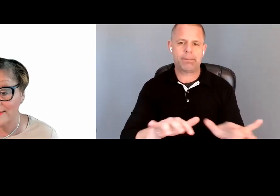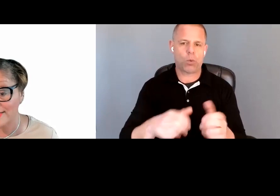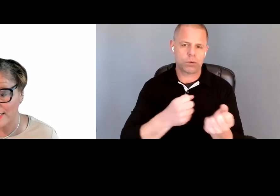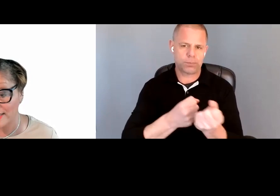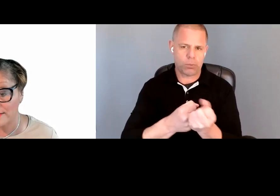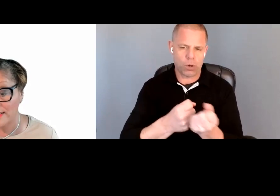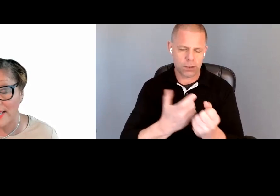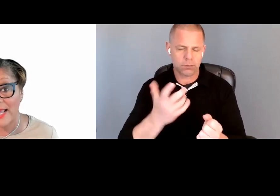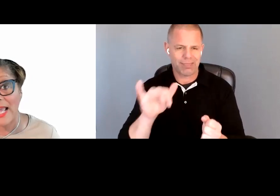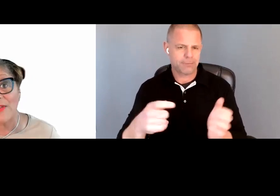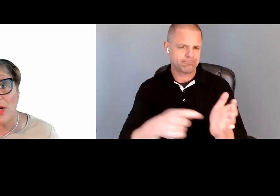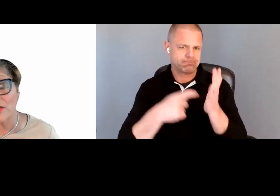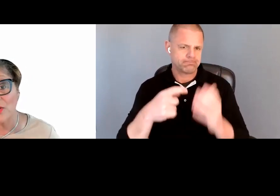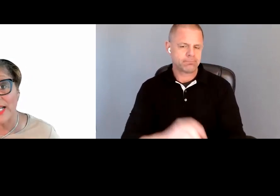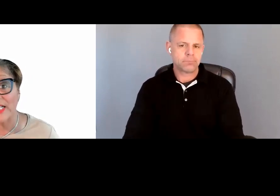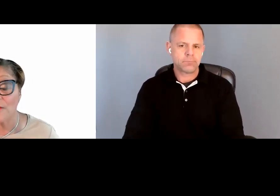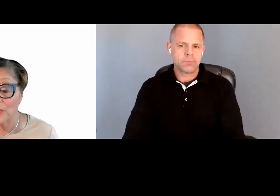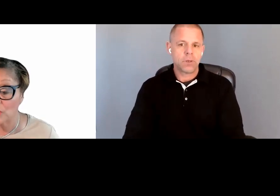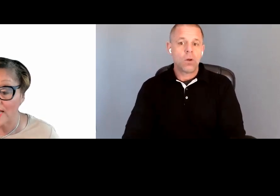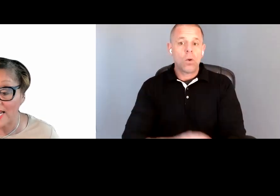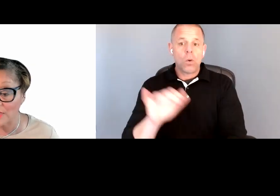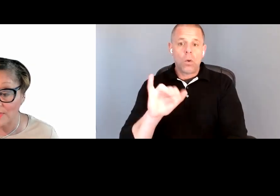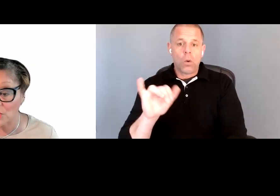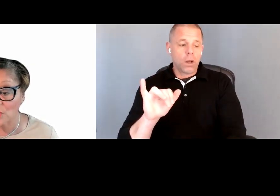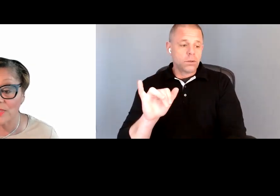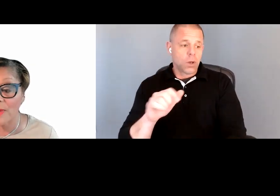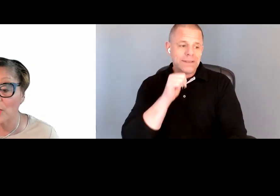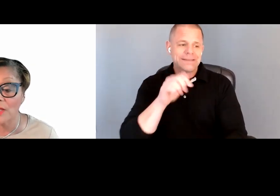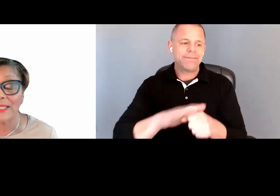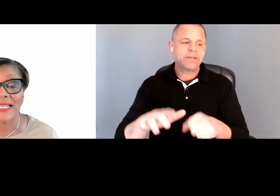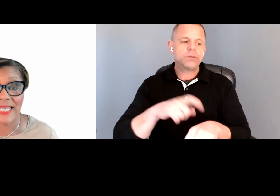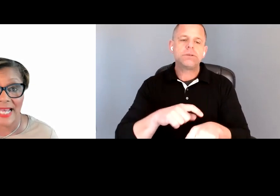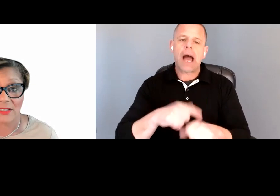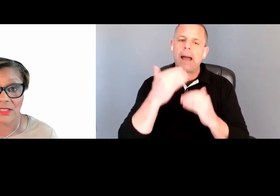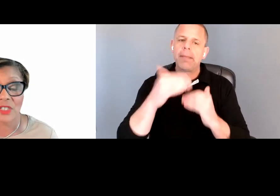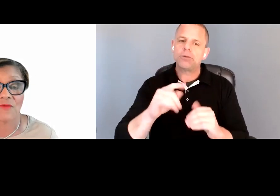is needed. And then also, insufficient time limits to respond or complete a task, such as